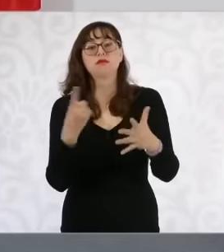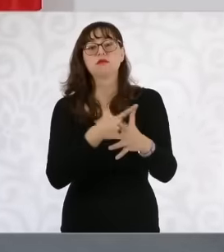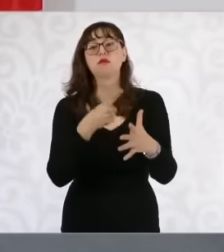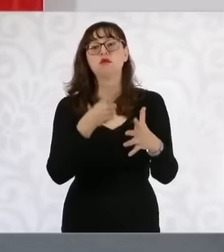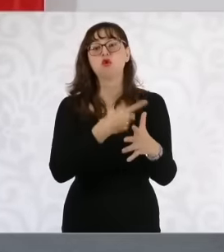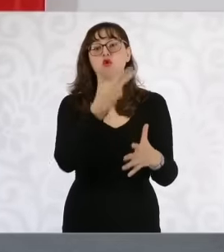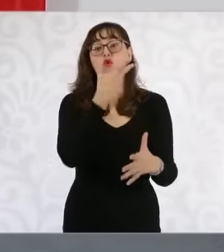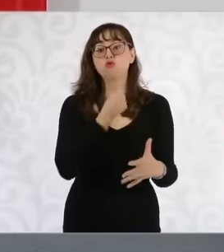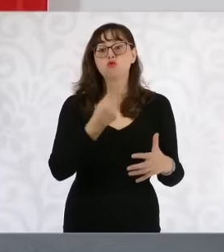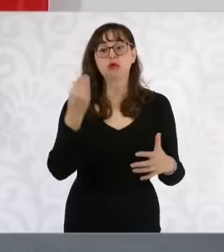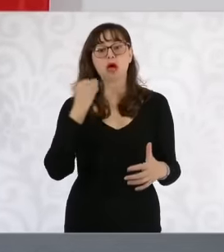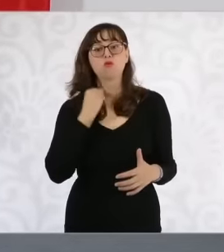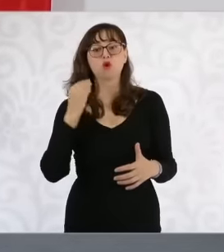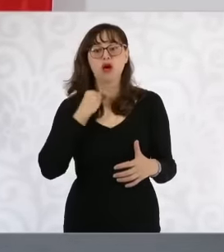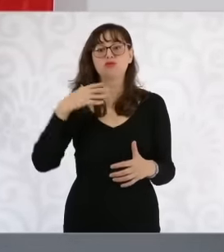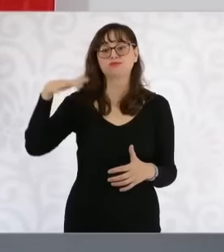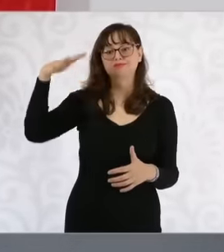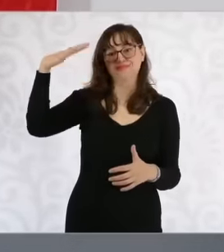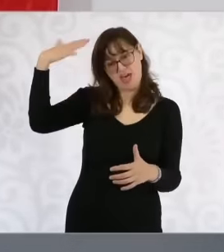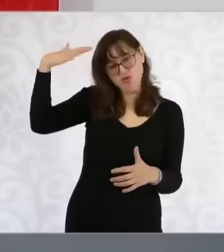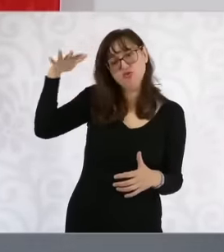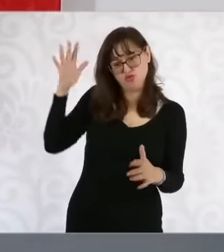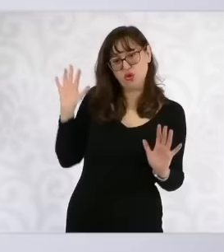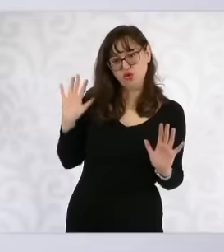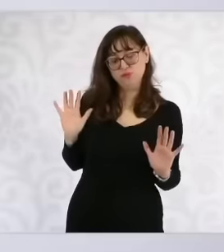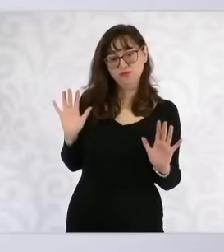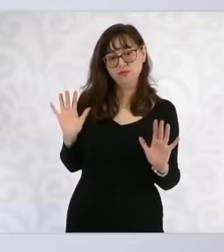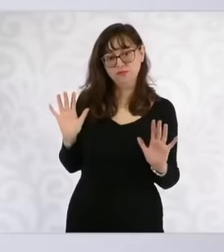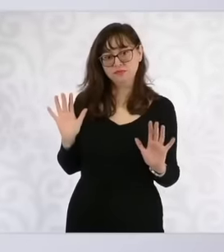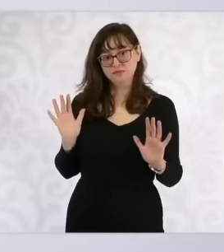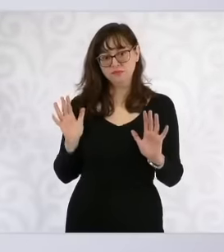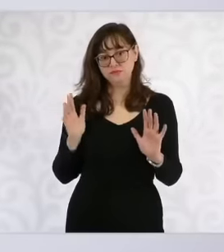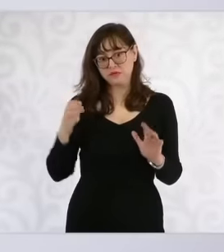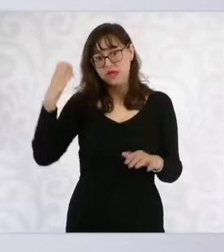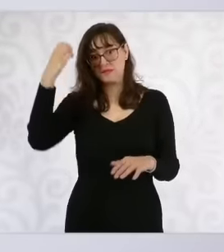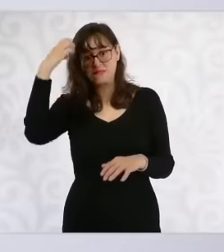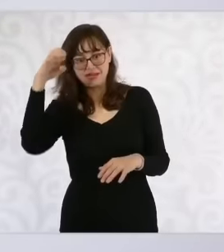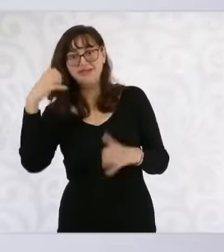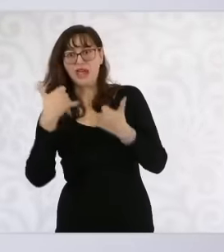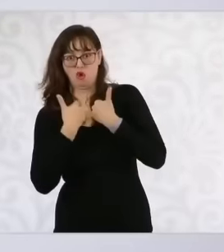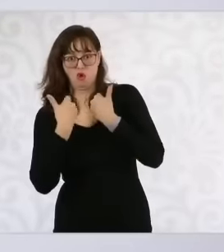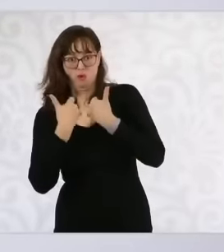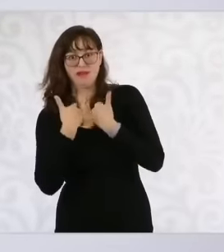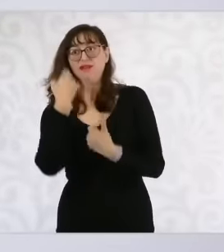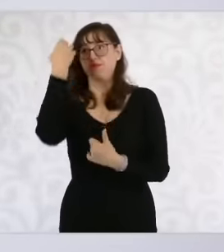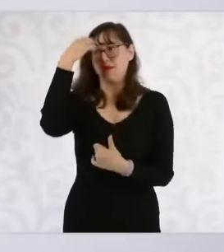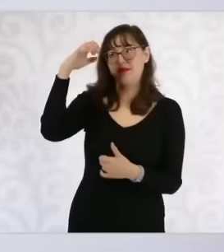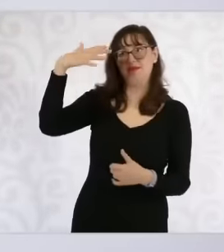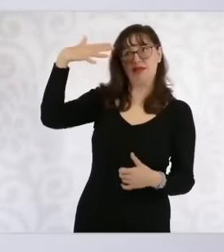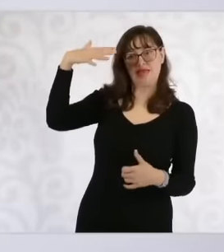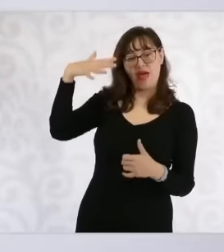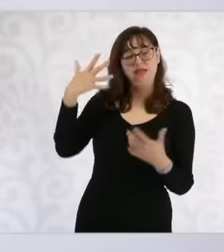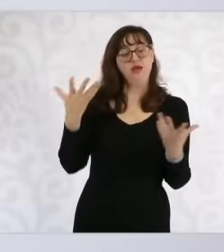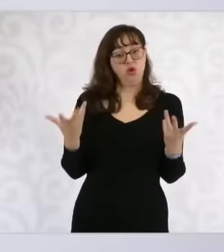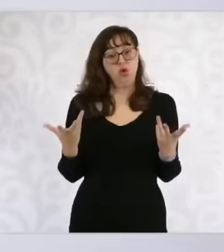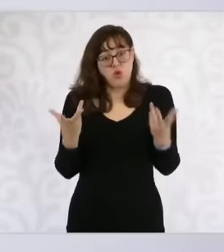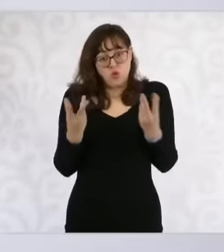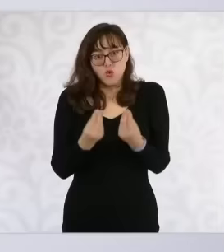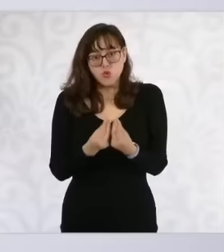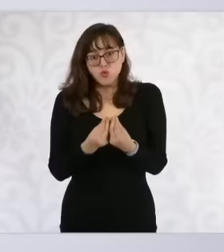let's say it like this. They also have different experiences about the judiciary. And